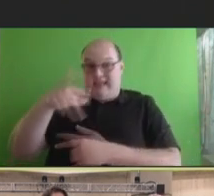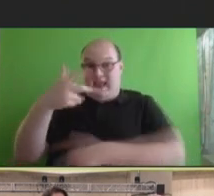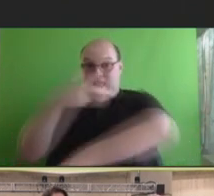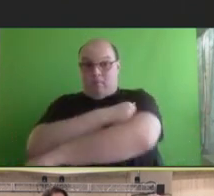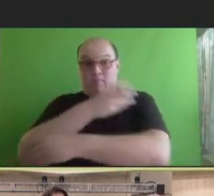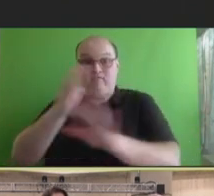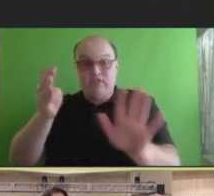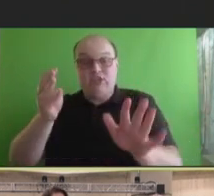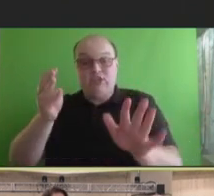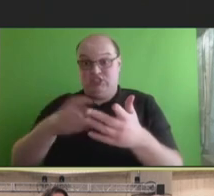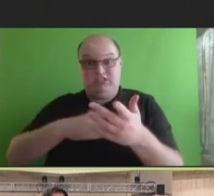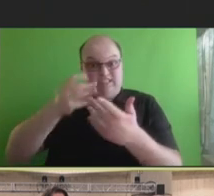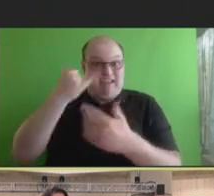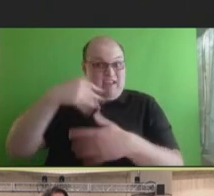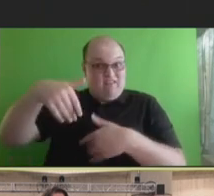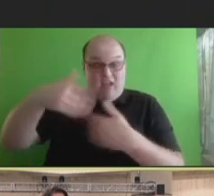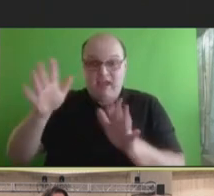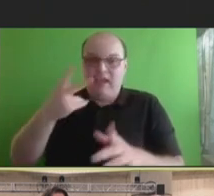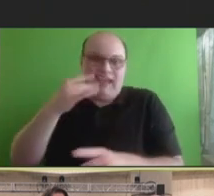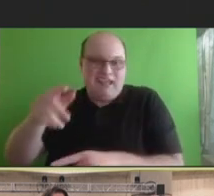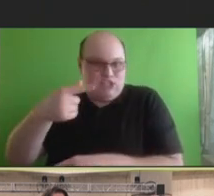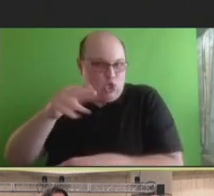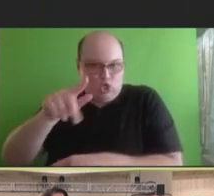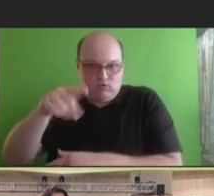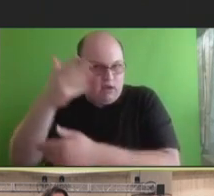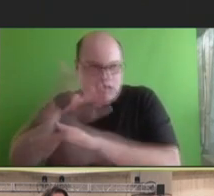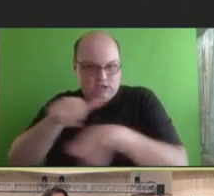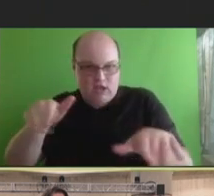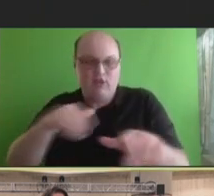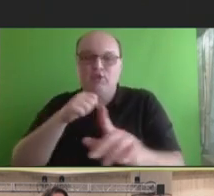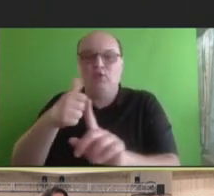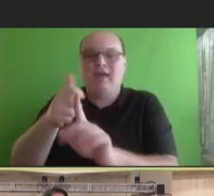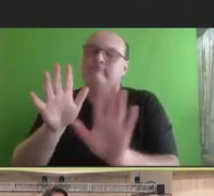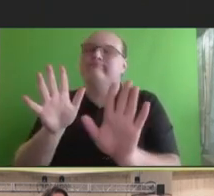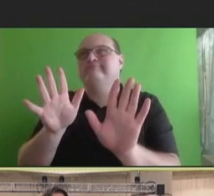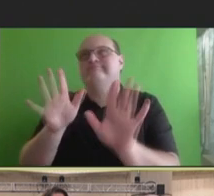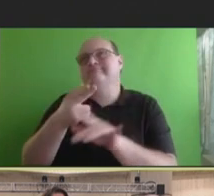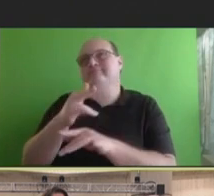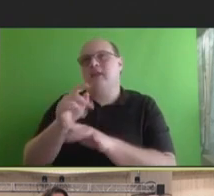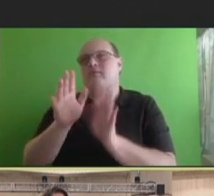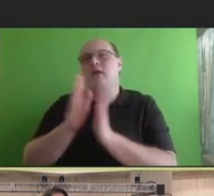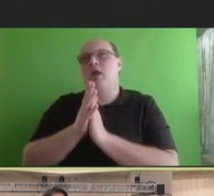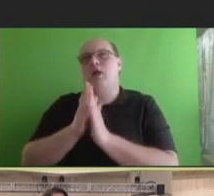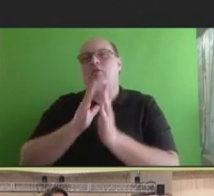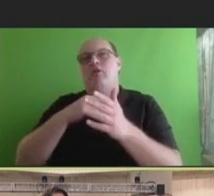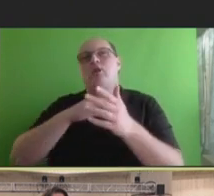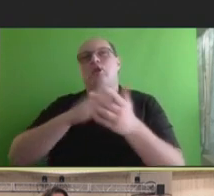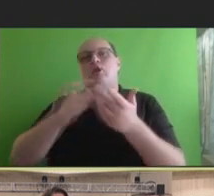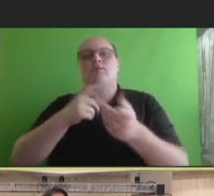where they are -- not hit, you encourage people where they are.